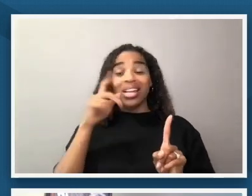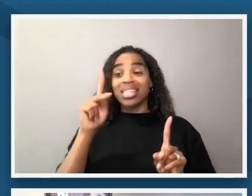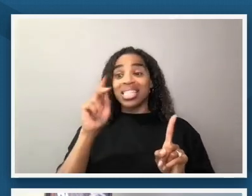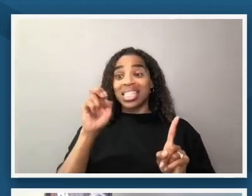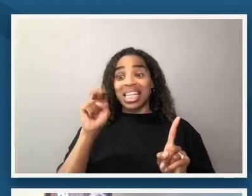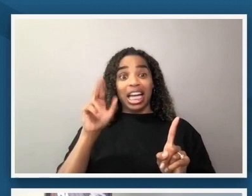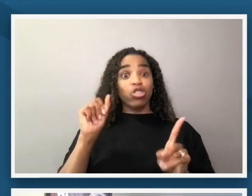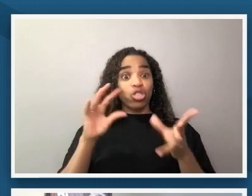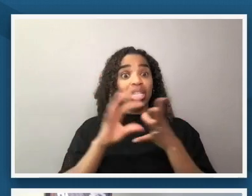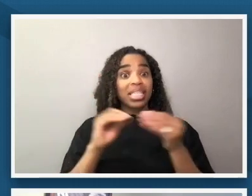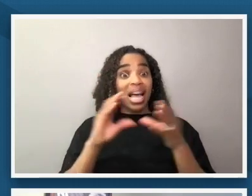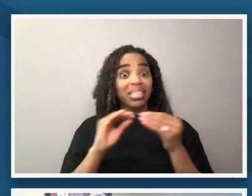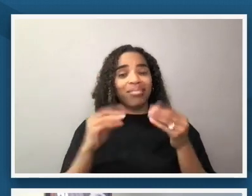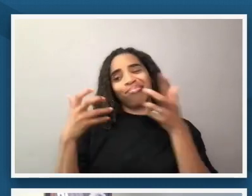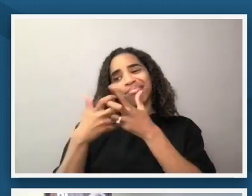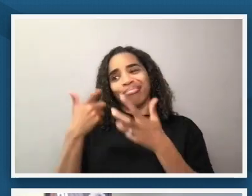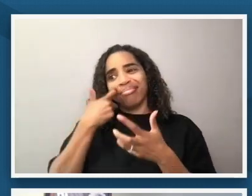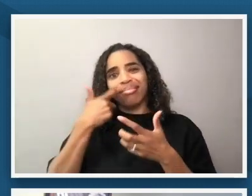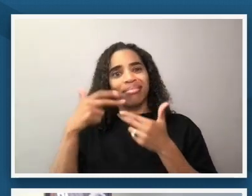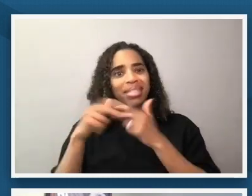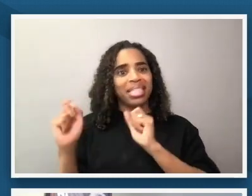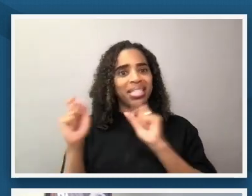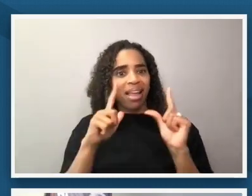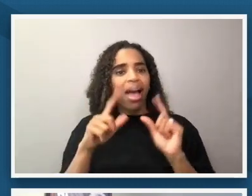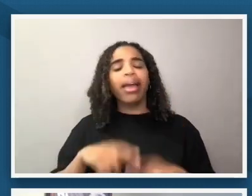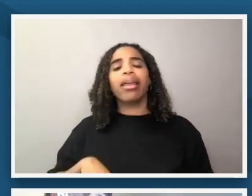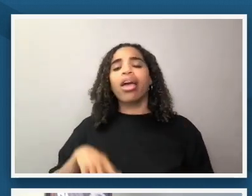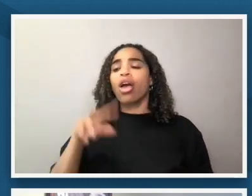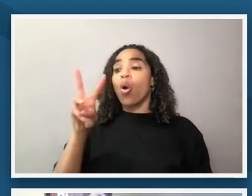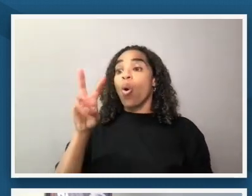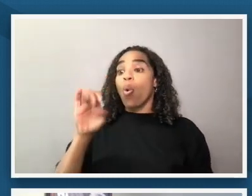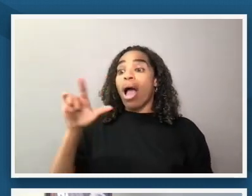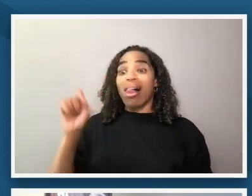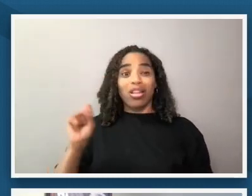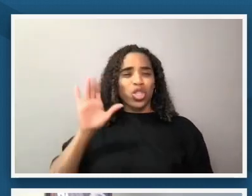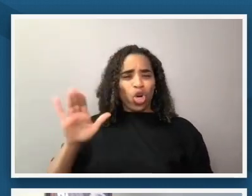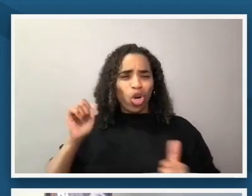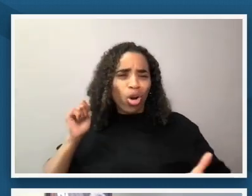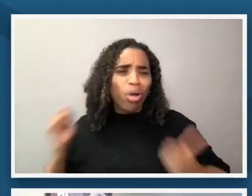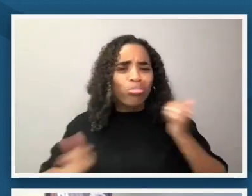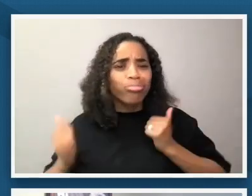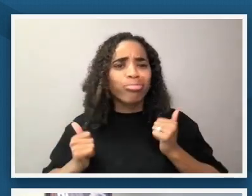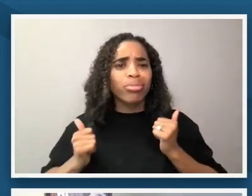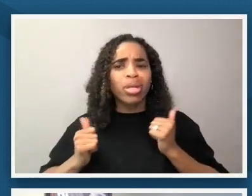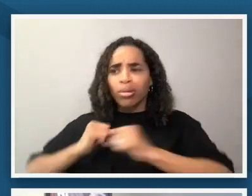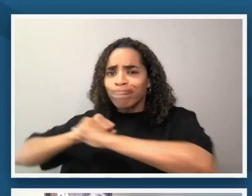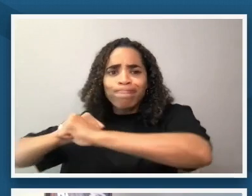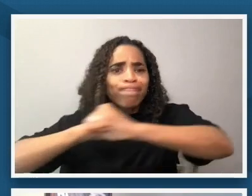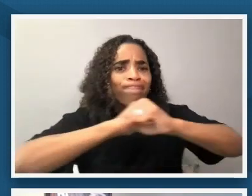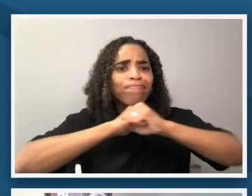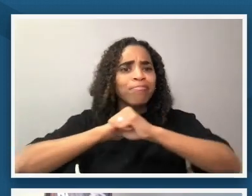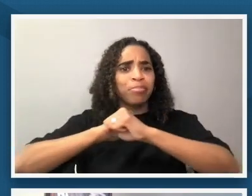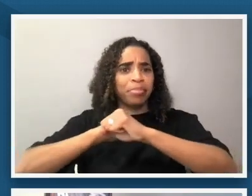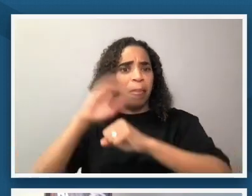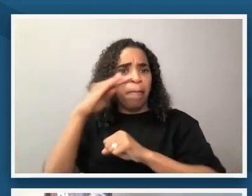slide that wells activism is just one